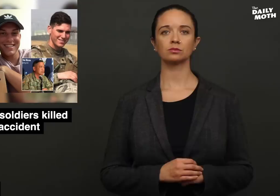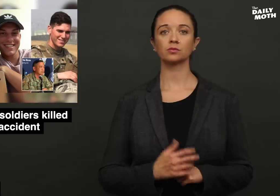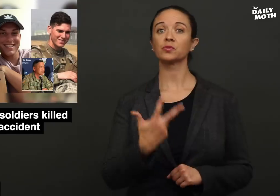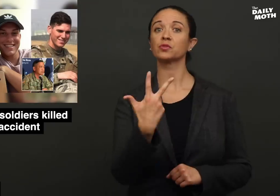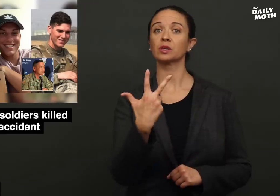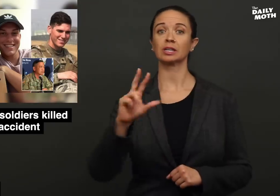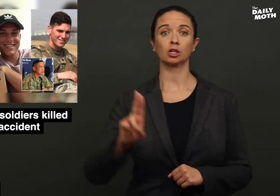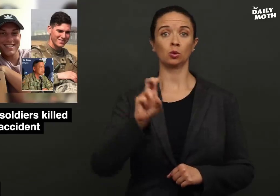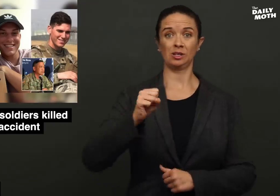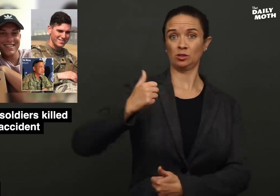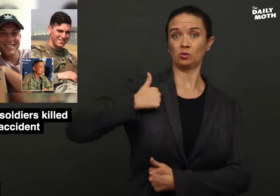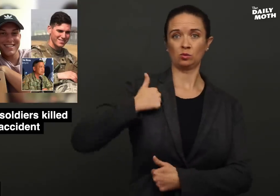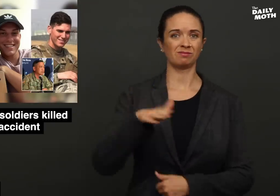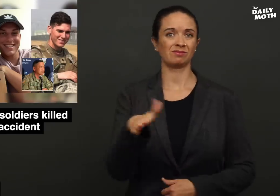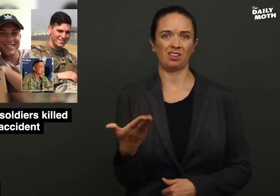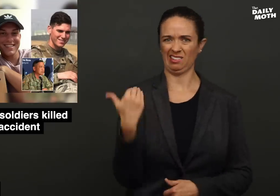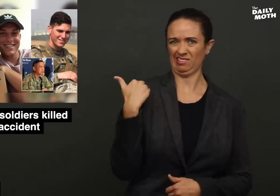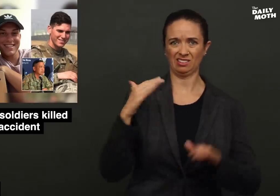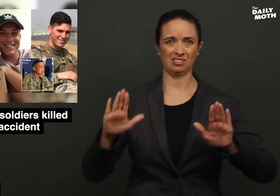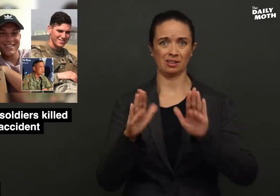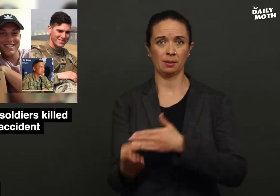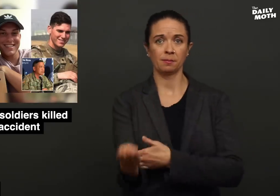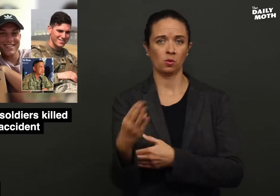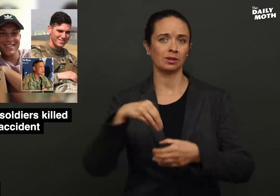Three U.S. soldiers died Sunday morning in